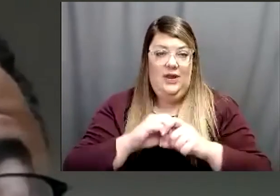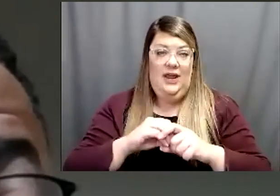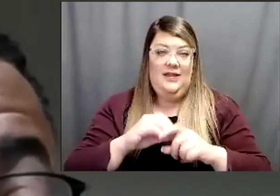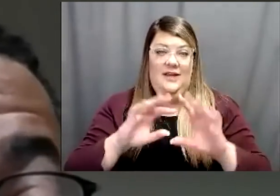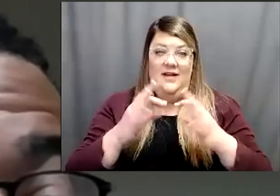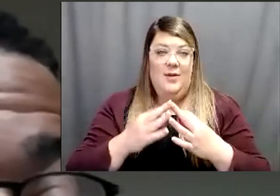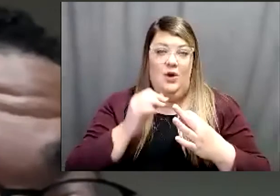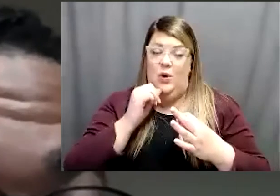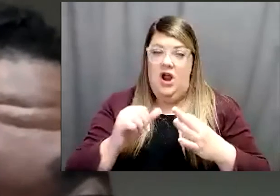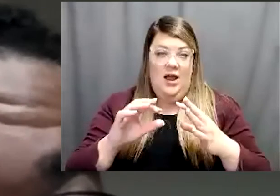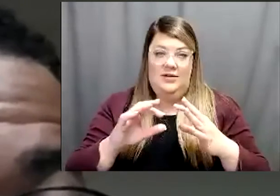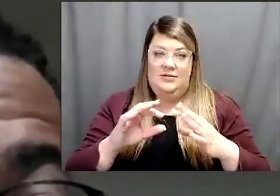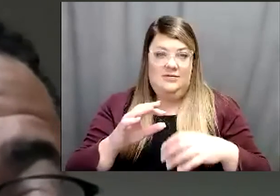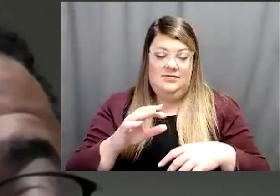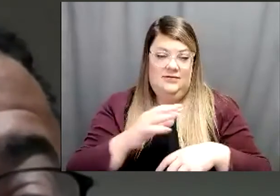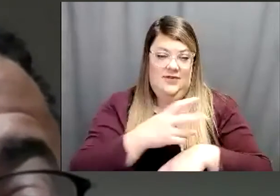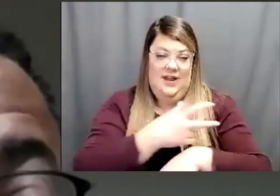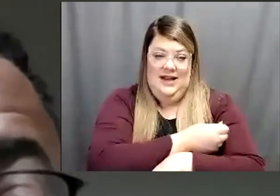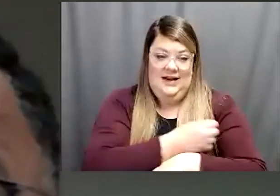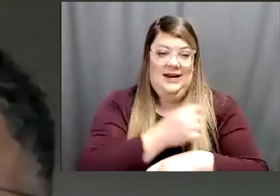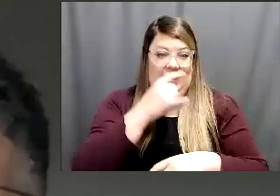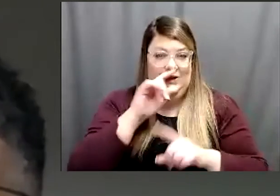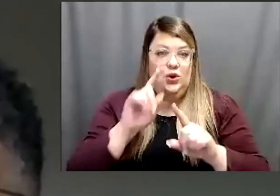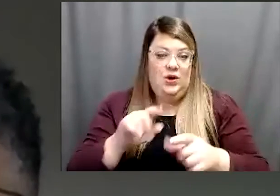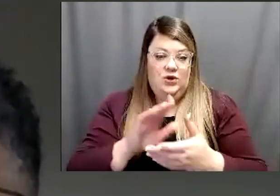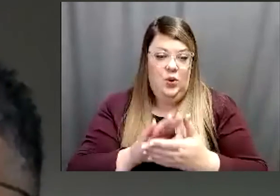you know the kids are going to school then we want to make sure that we really vaccinate everyone.